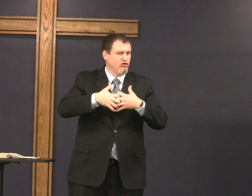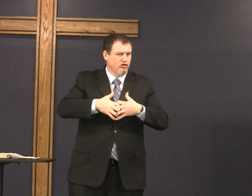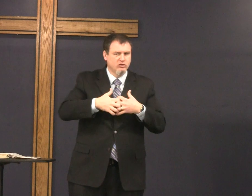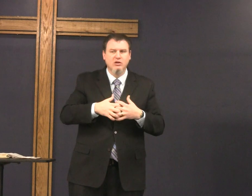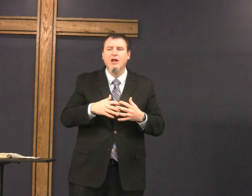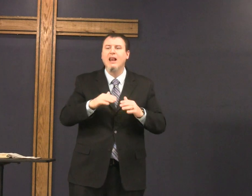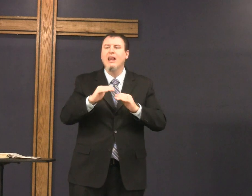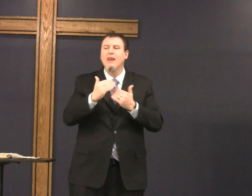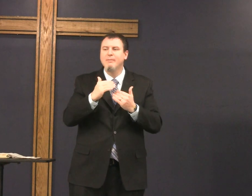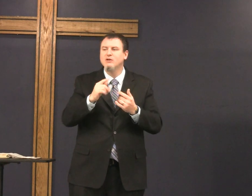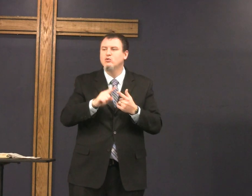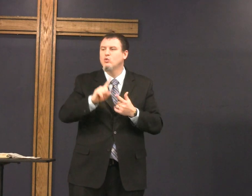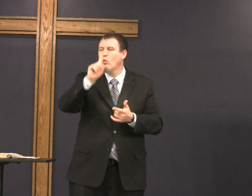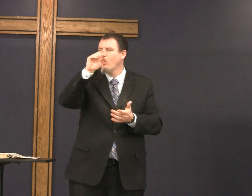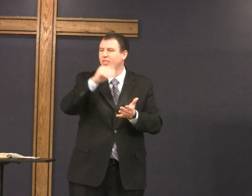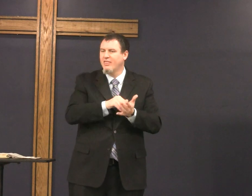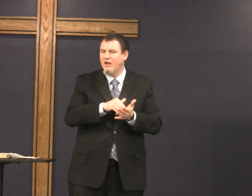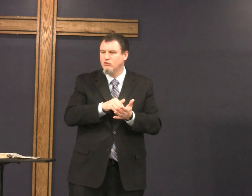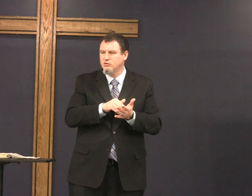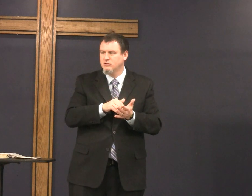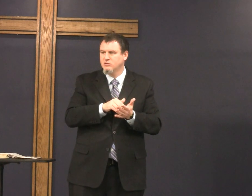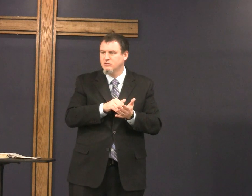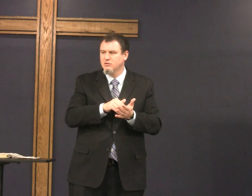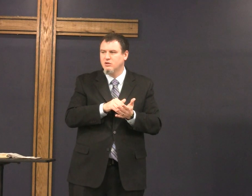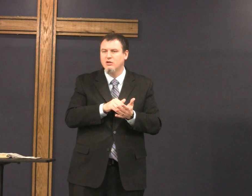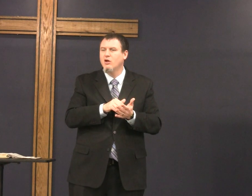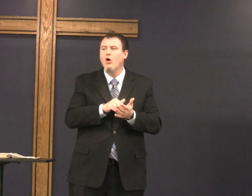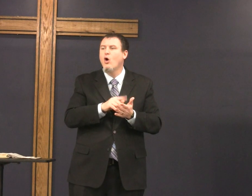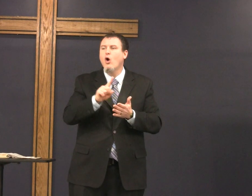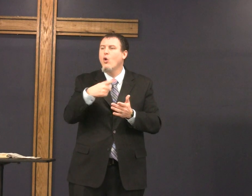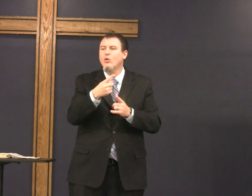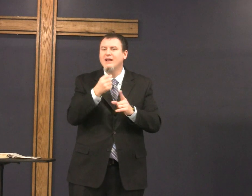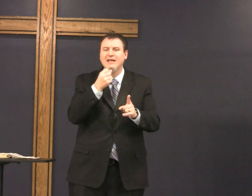and my search engine is limited to a thousand hits